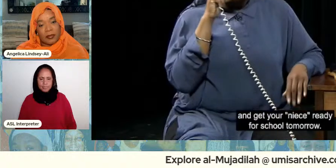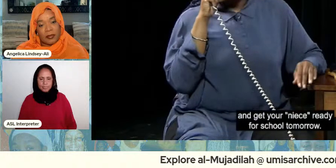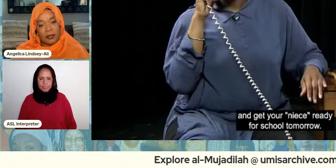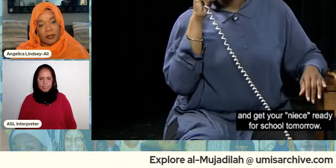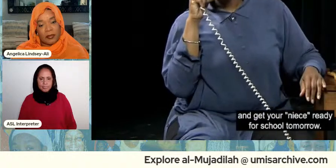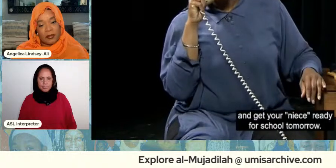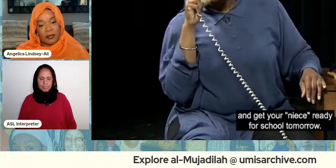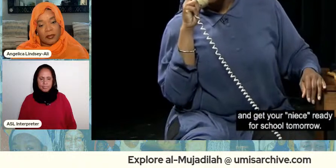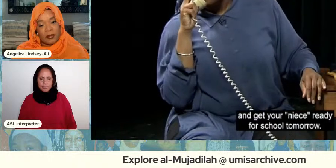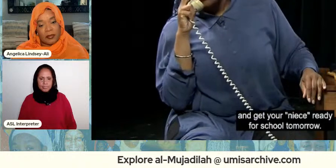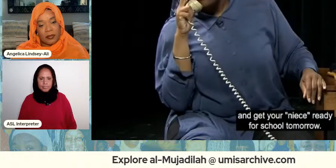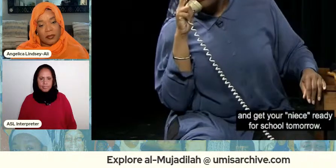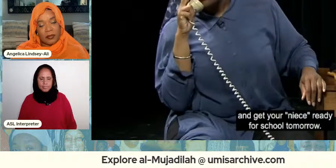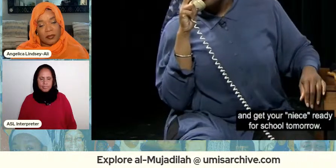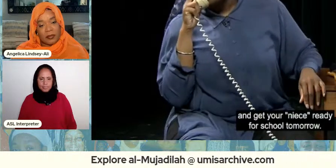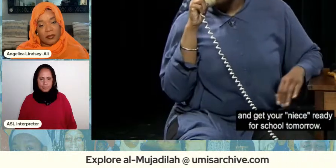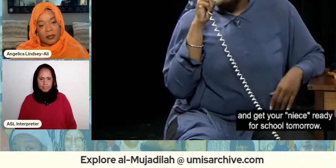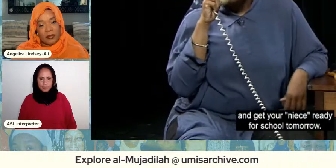and get your niece ready for school tomorrow